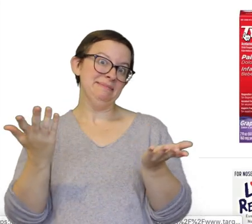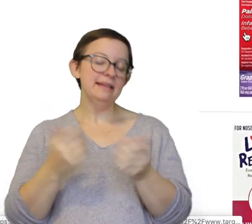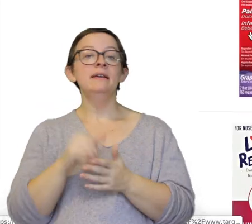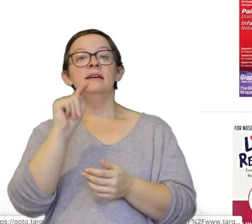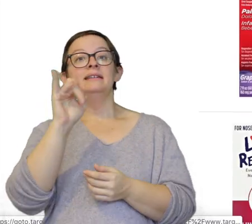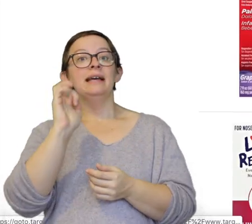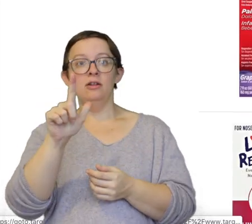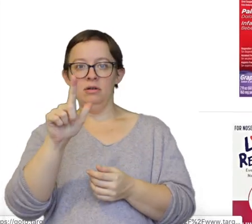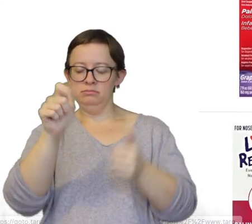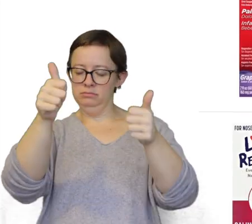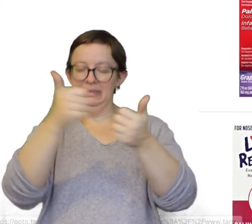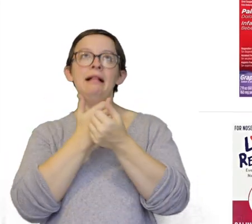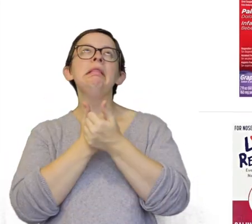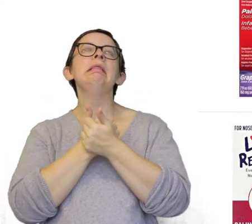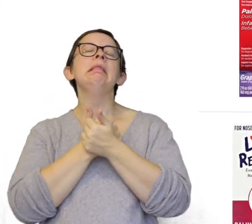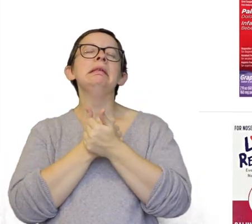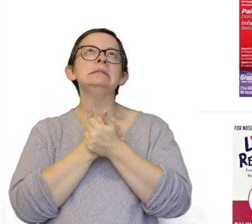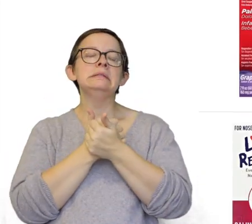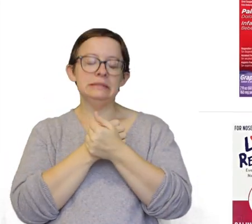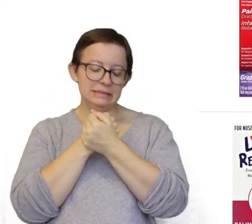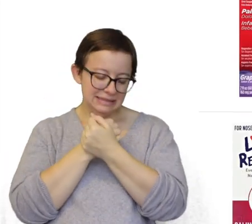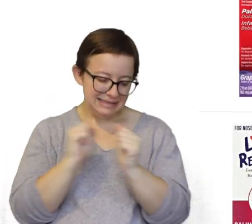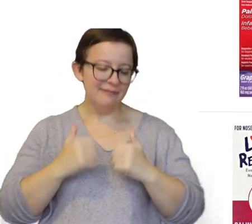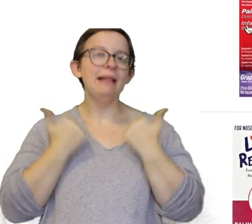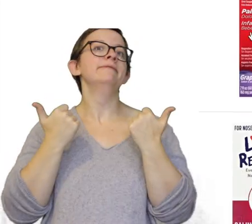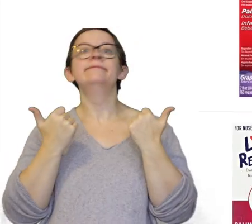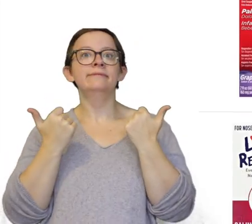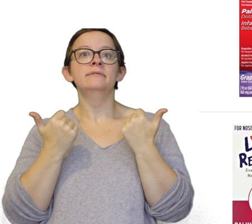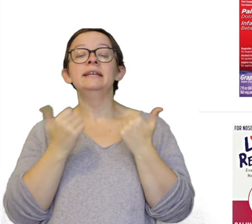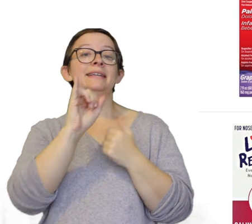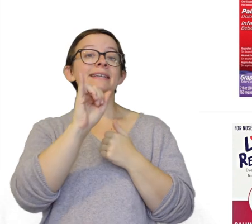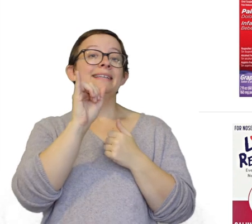Tylenol... lifesaver. Get infants tylenol! Whether it's this one